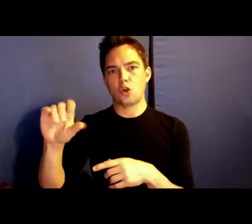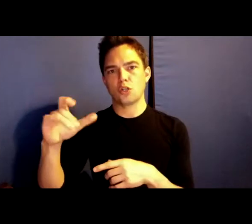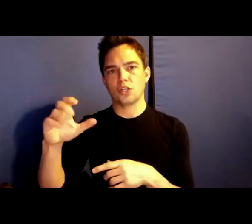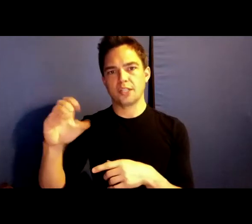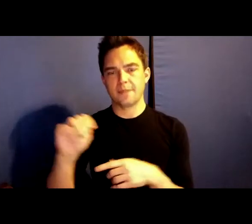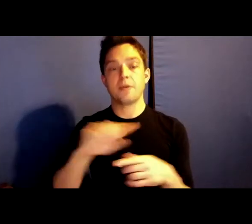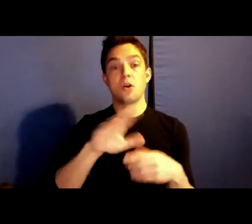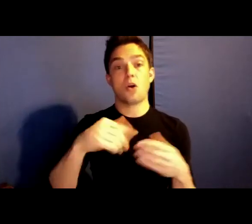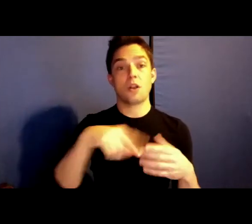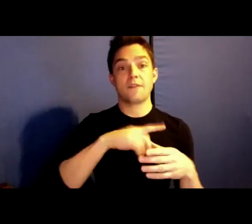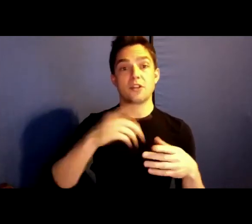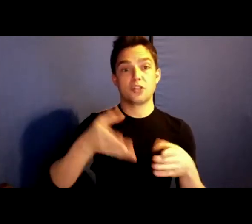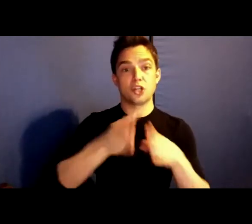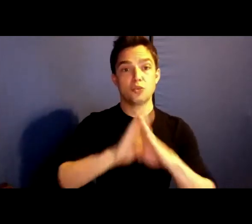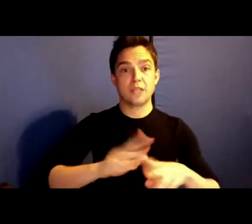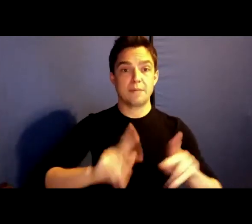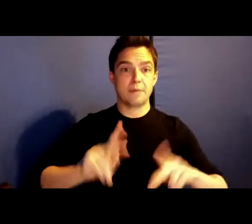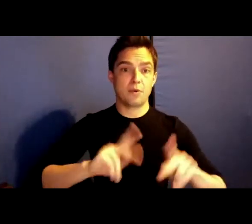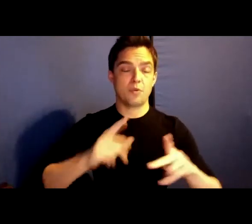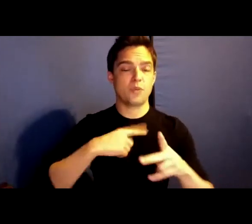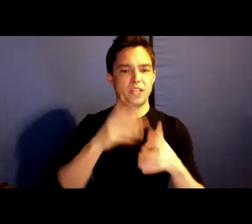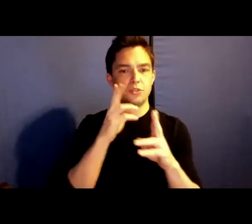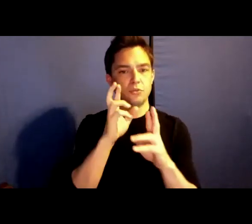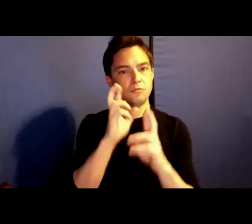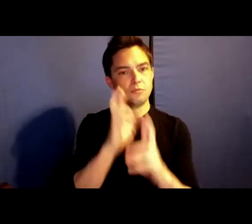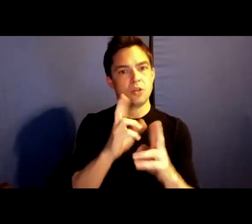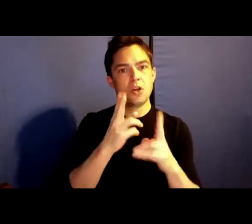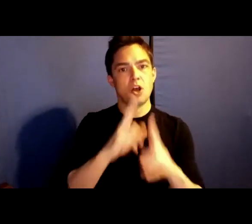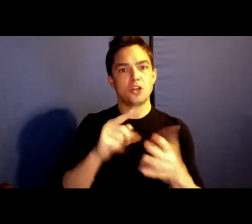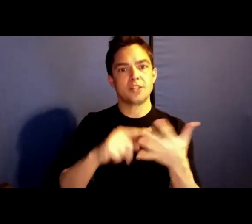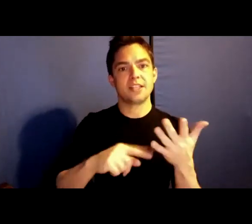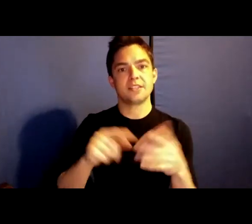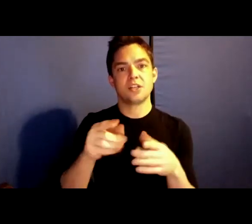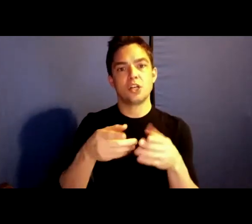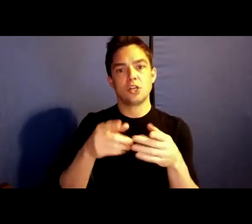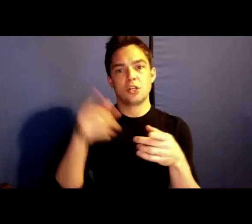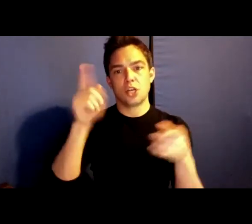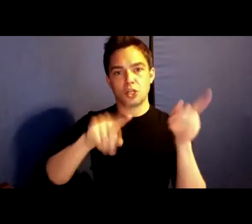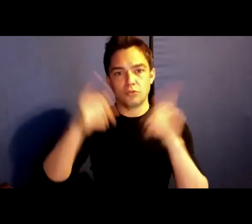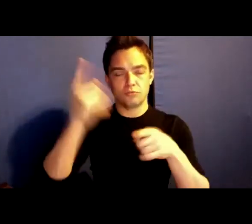for honoring and upholding these treaty agreements. I am grateful for the opportunity to live